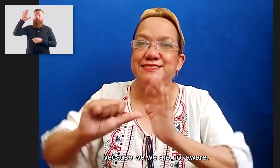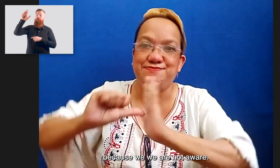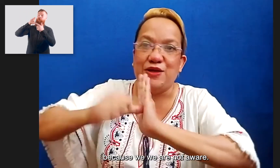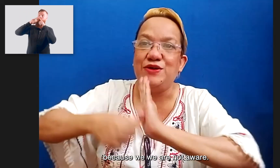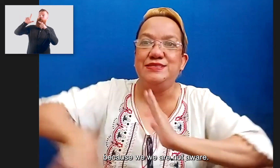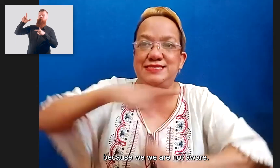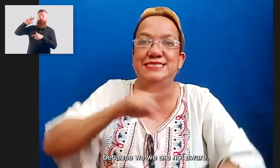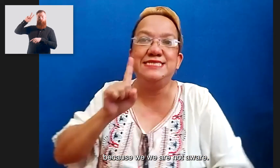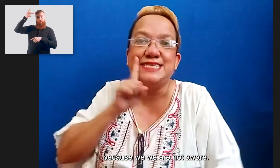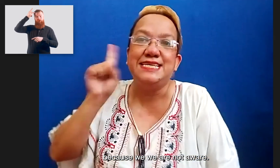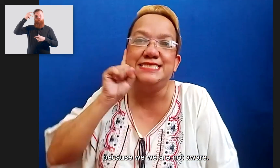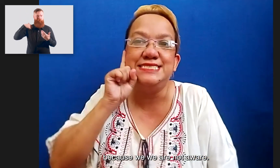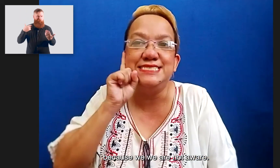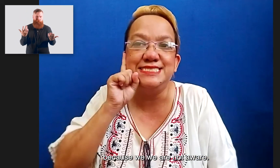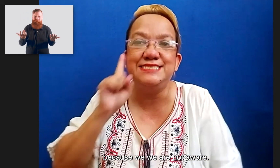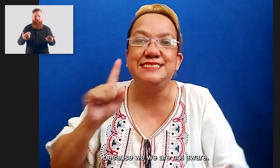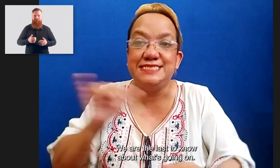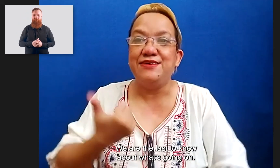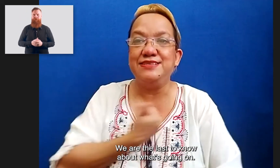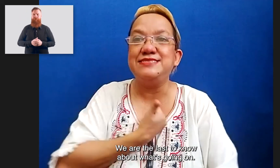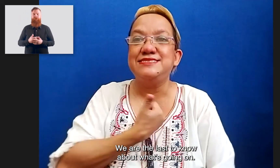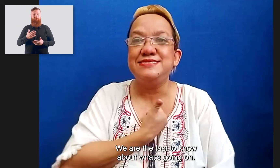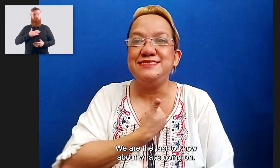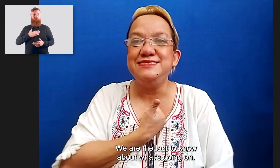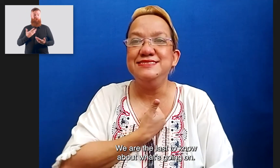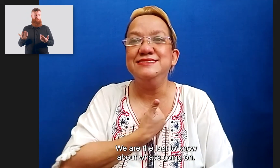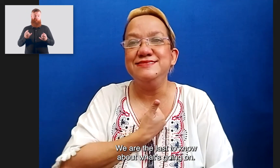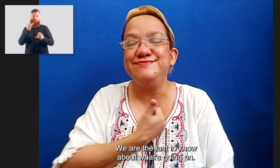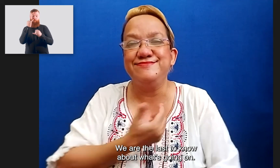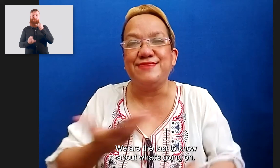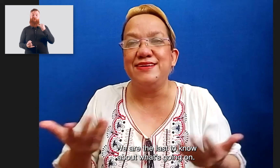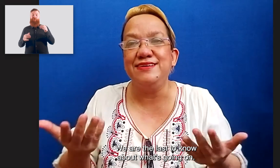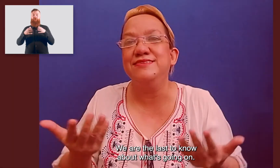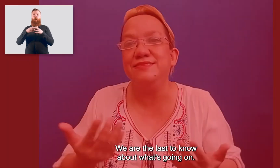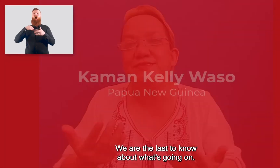because we we are not aware. We are the last to know about what's going on.